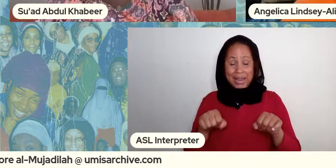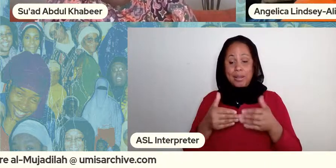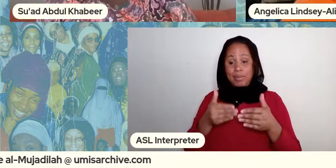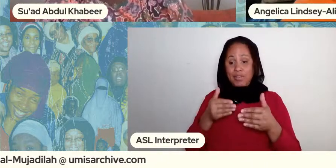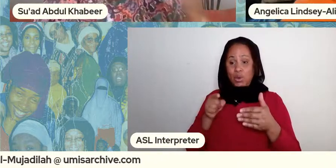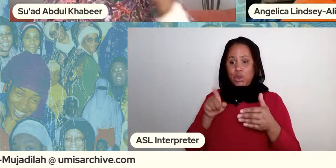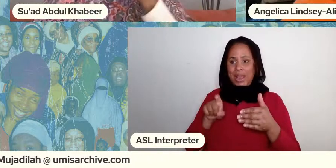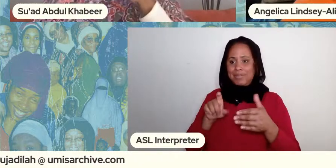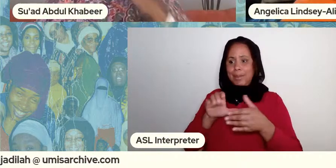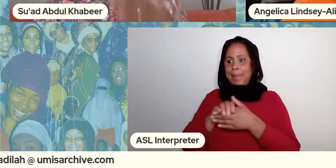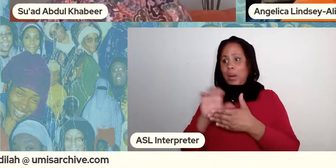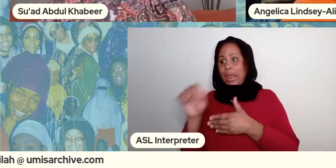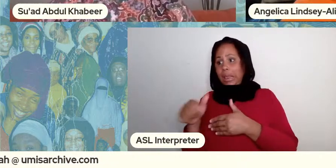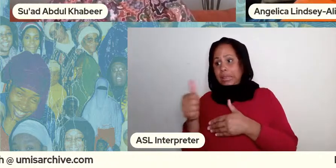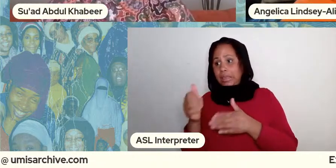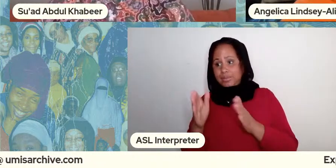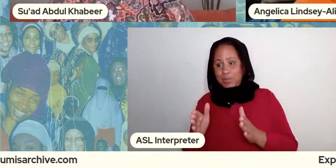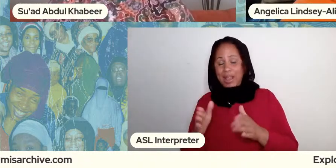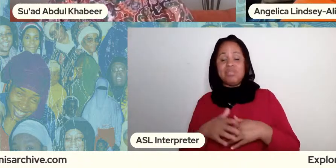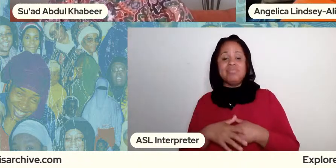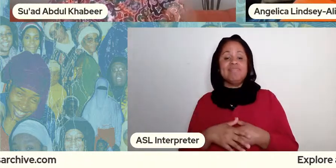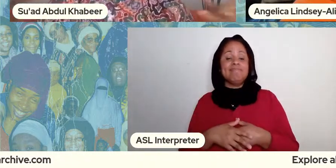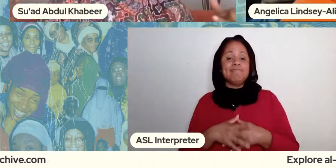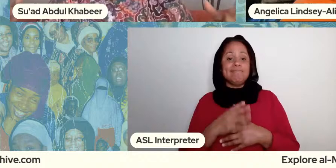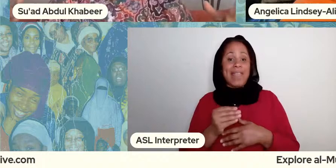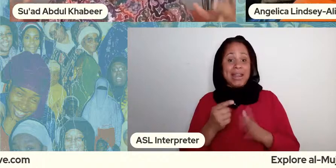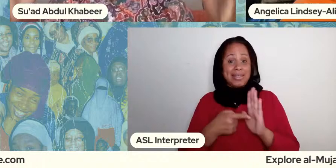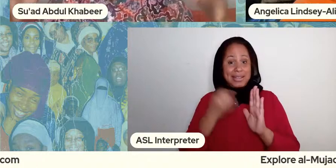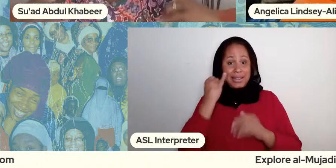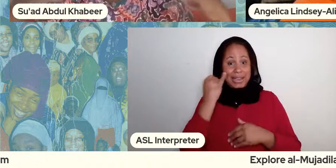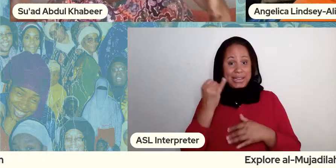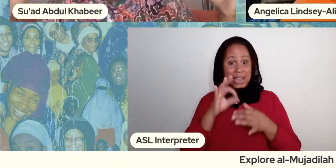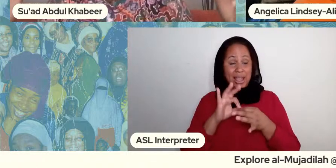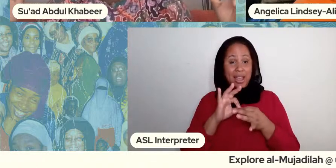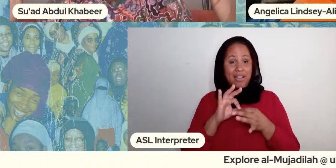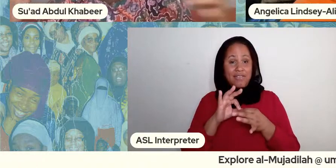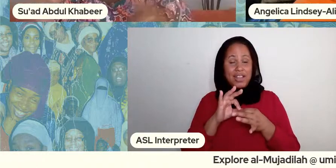all right let's do that right and um and this idea of this taylor who i think is the icon at least